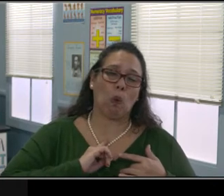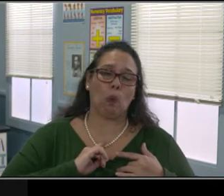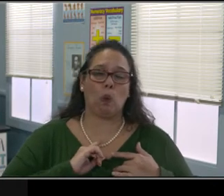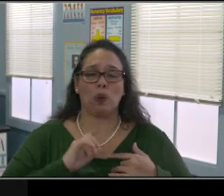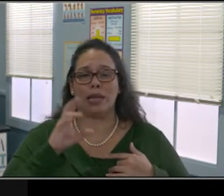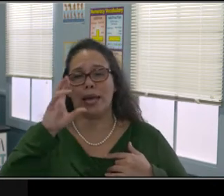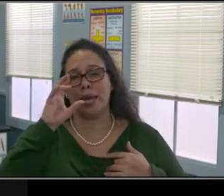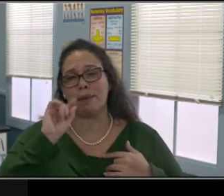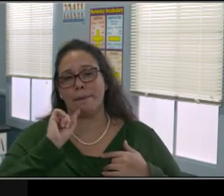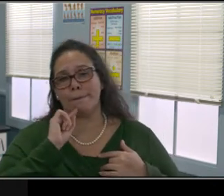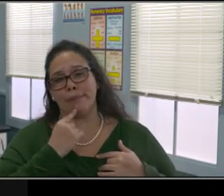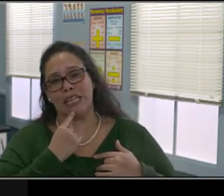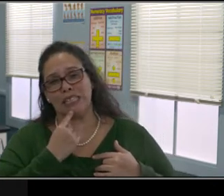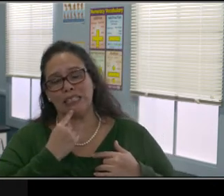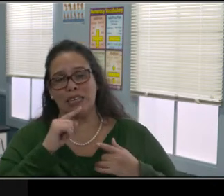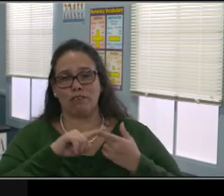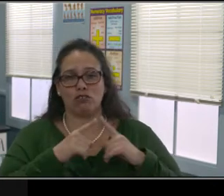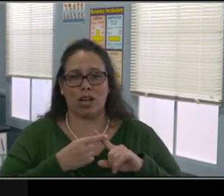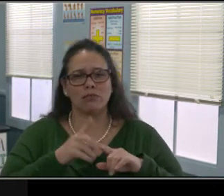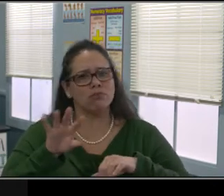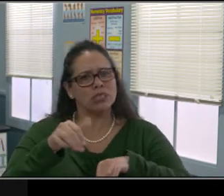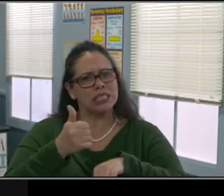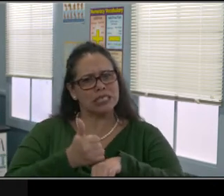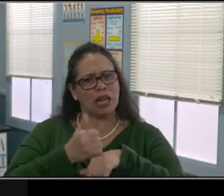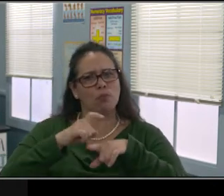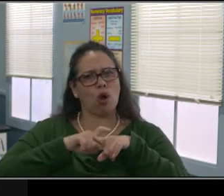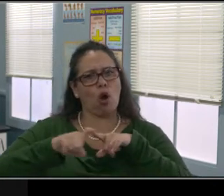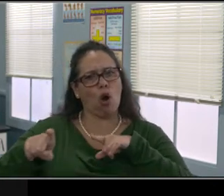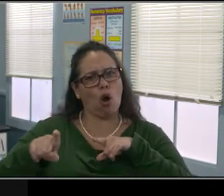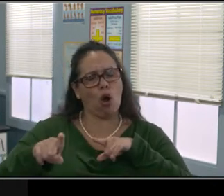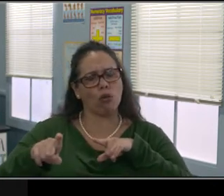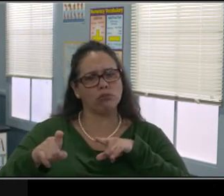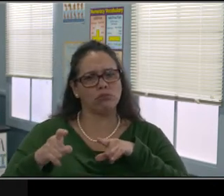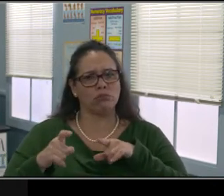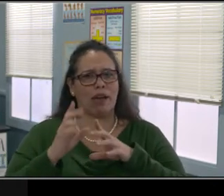and just listen to what my kid is saying. And if they're non-verbal,